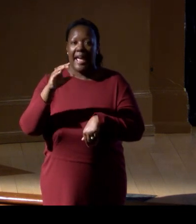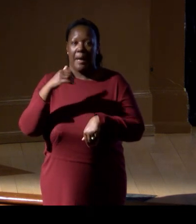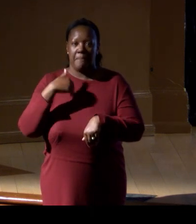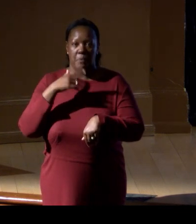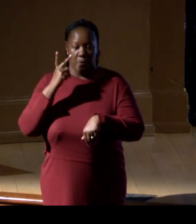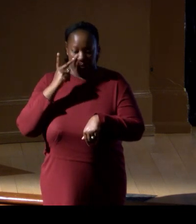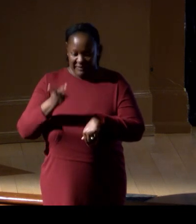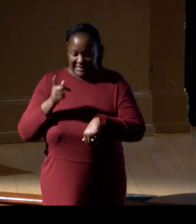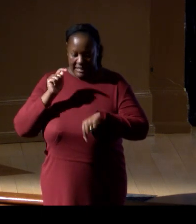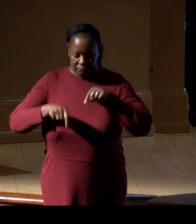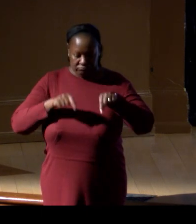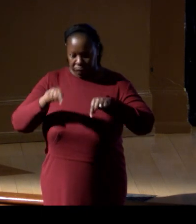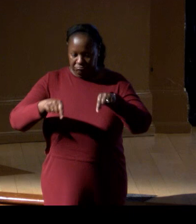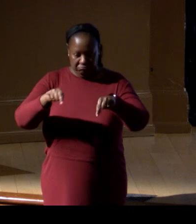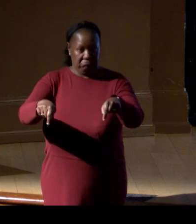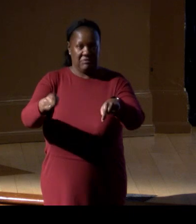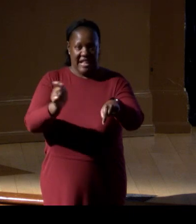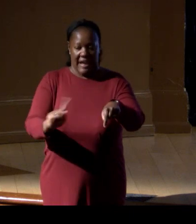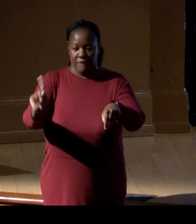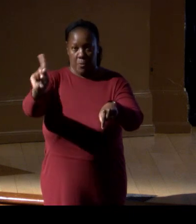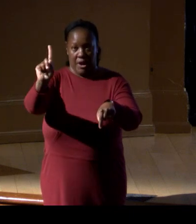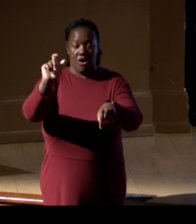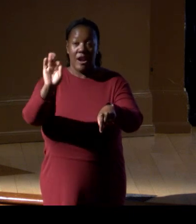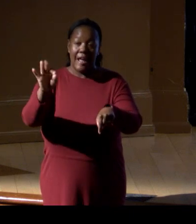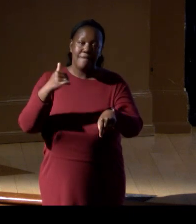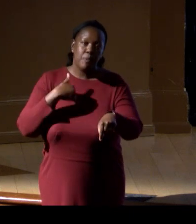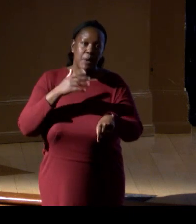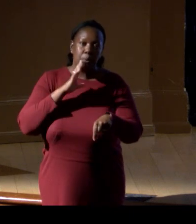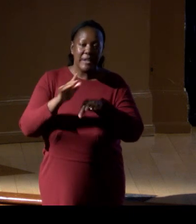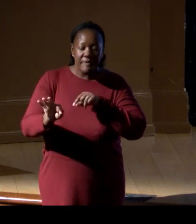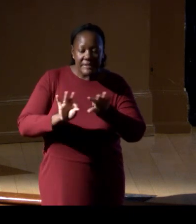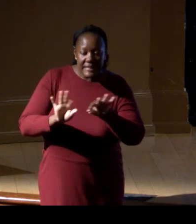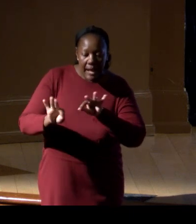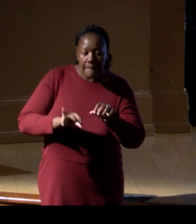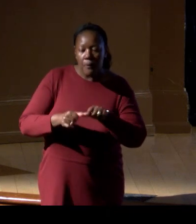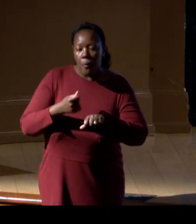If we had sampled the right areas, we could've find one, or two clams that were still alive, right?